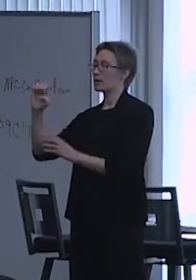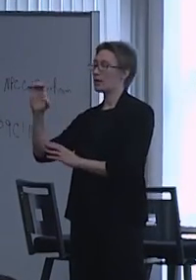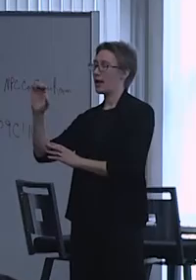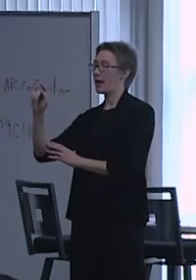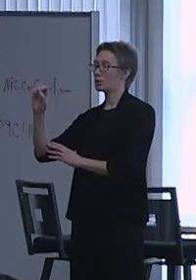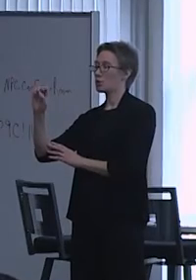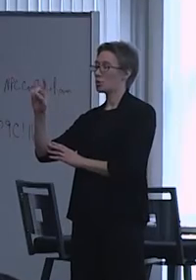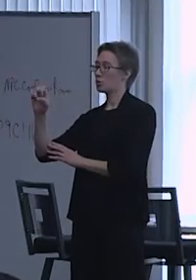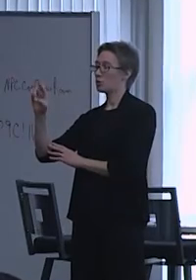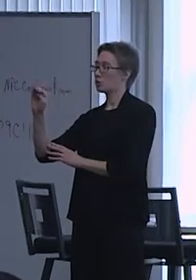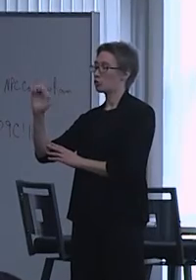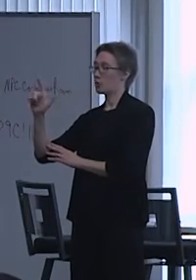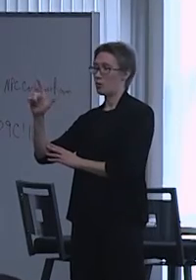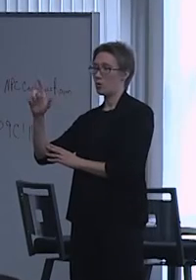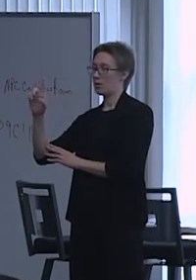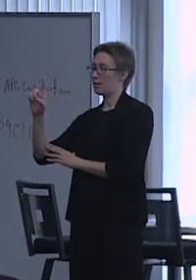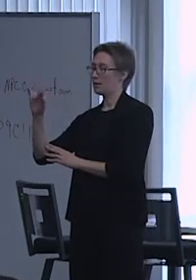and a Cleft Lip and Palate.